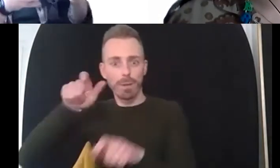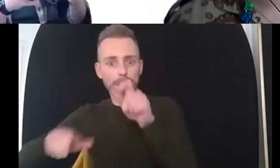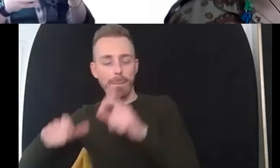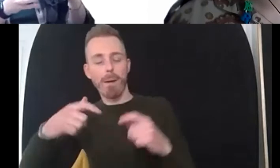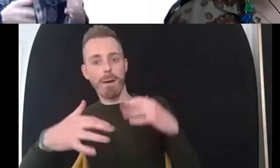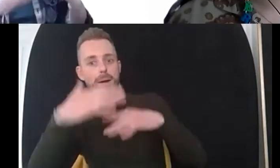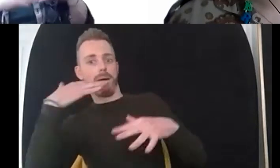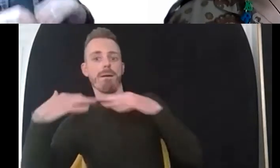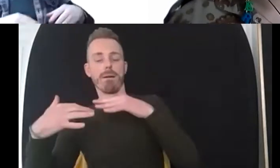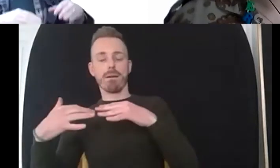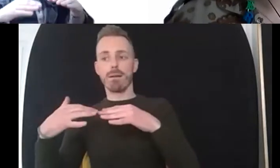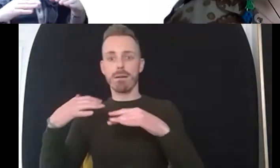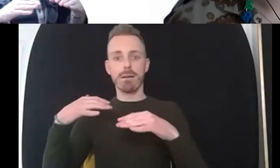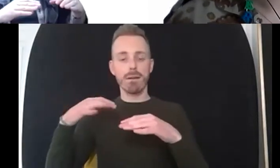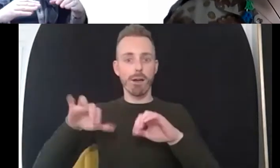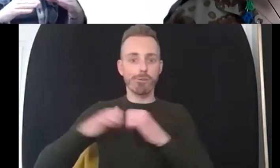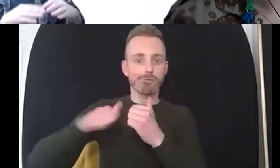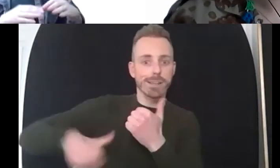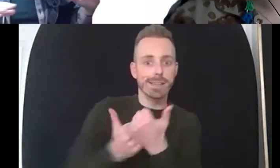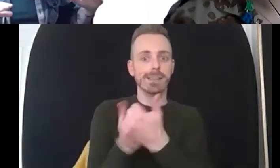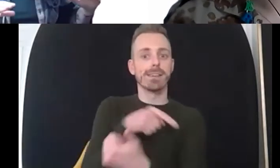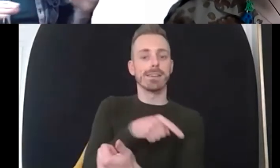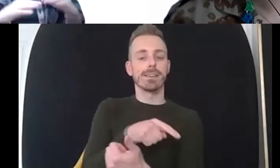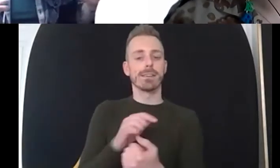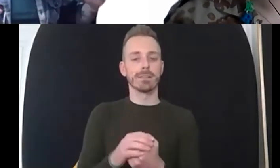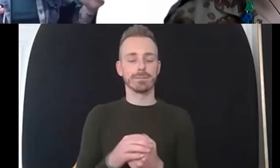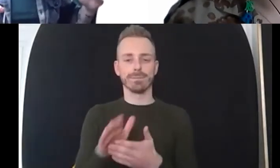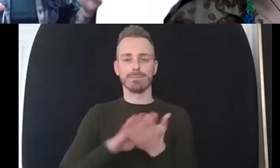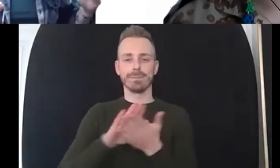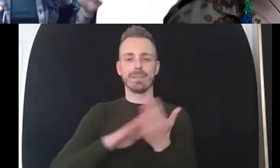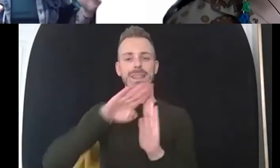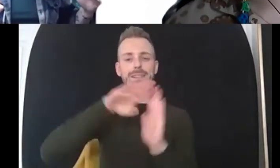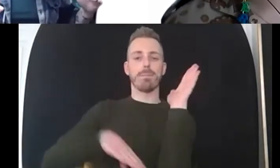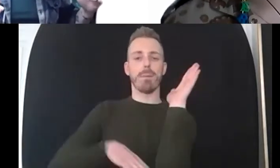it's in a way it starts with that the the bottom part which we all have a role and responsibility